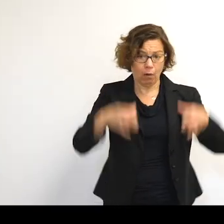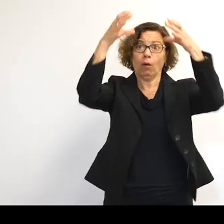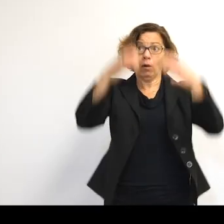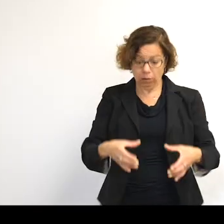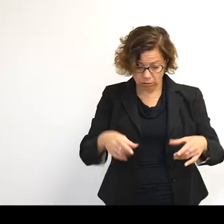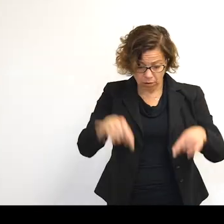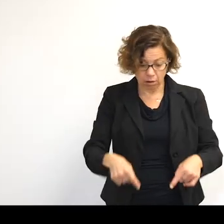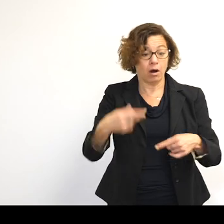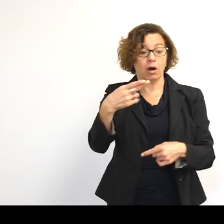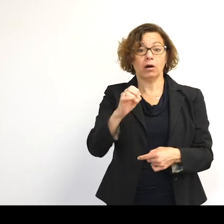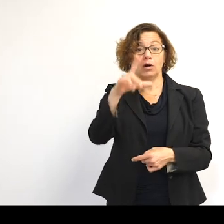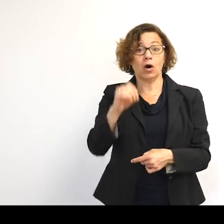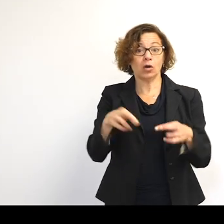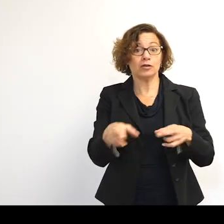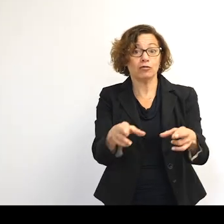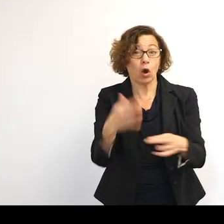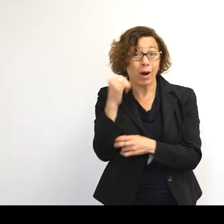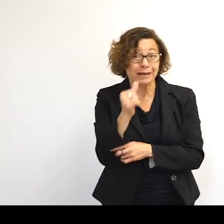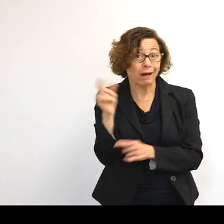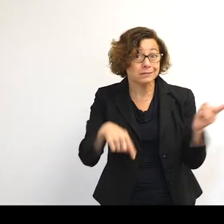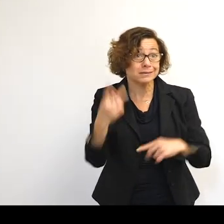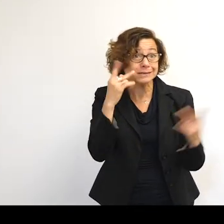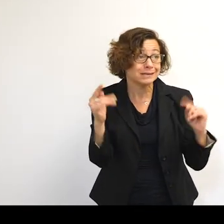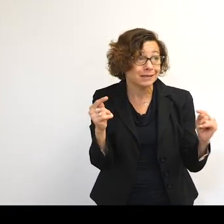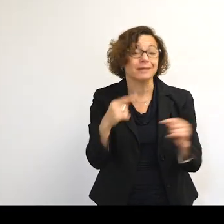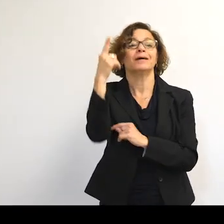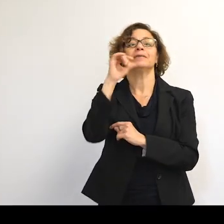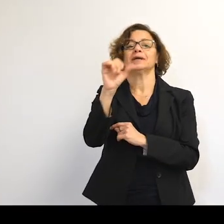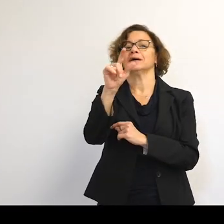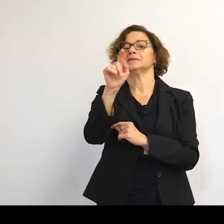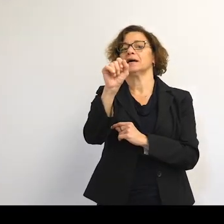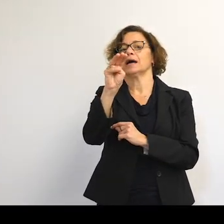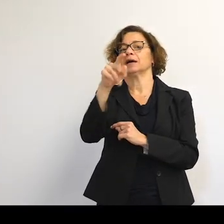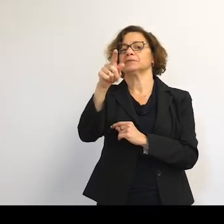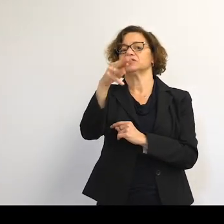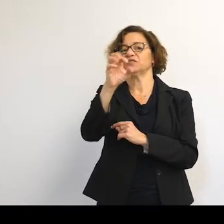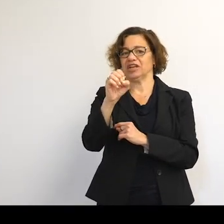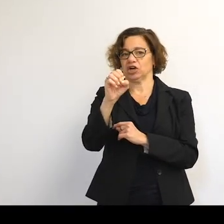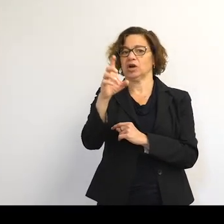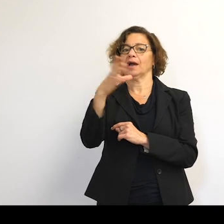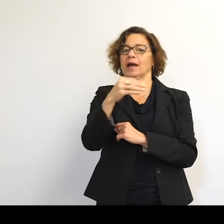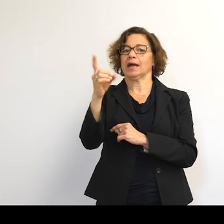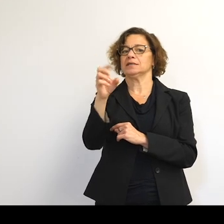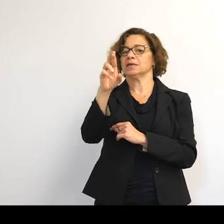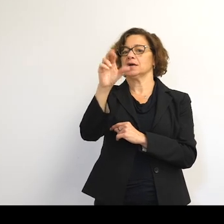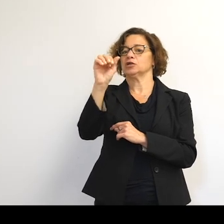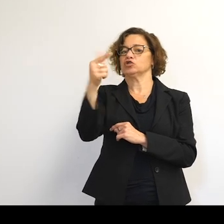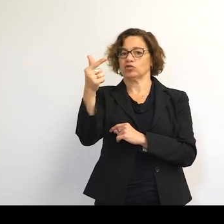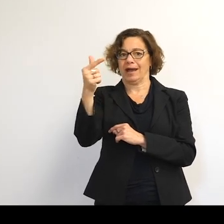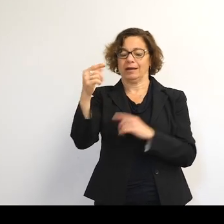A lot of people are like, OK, you're making this up. And the reason is the atmosphere, that drag. These objects in low Earth orbit are